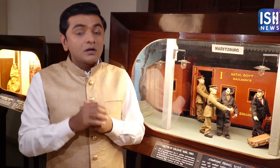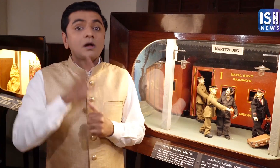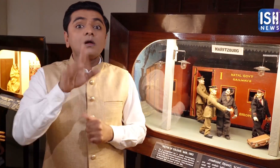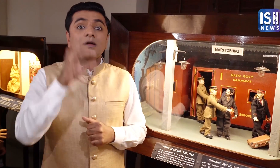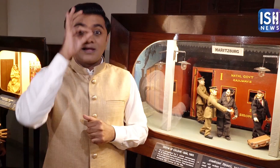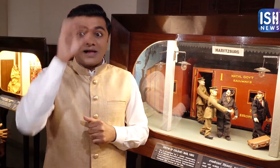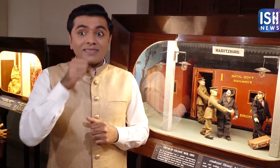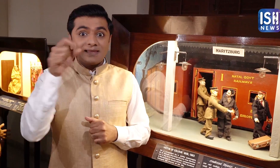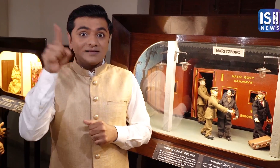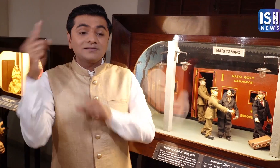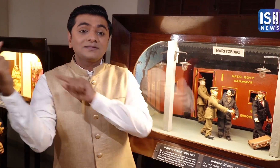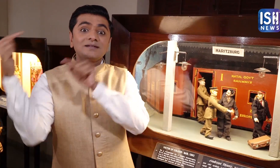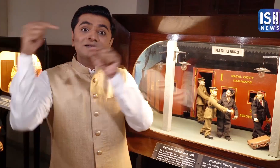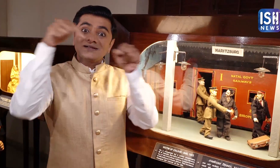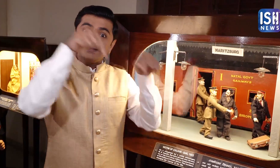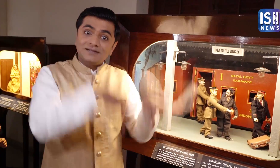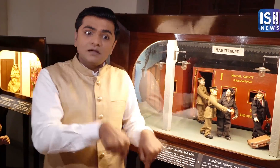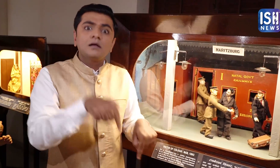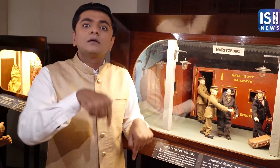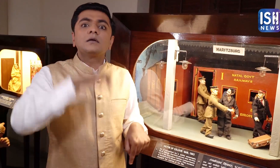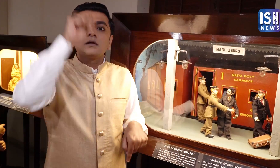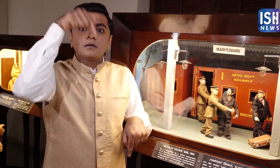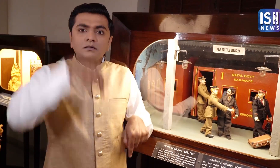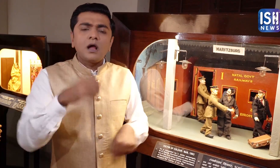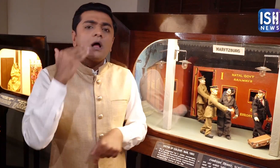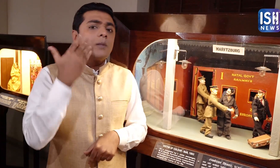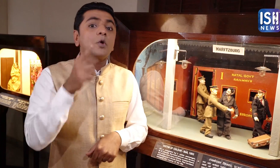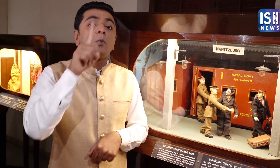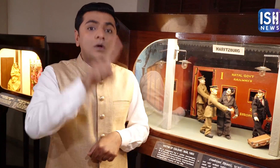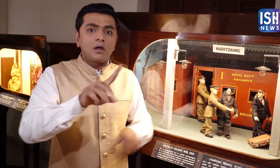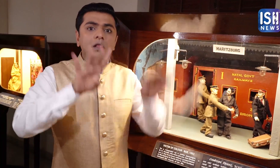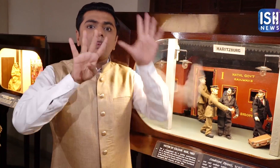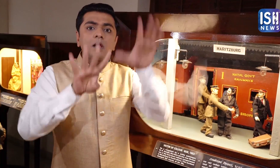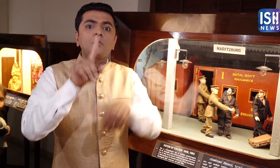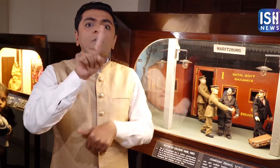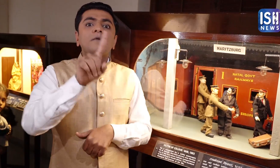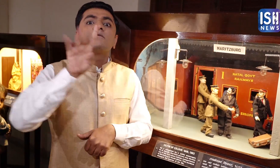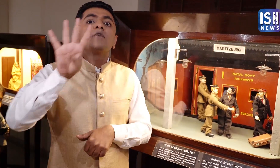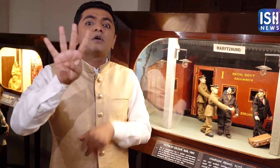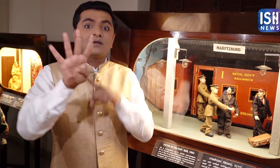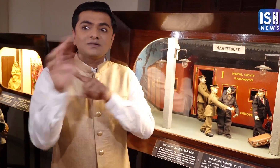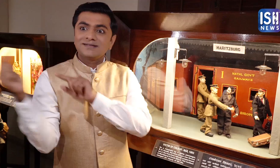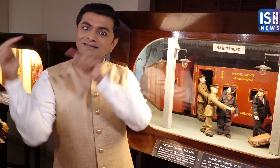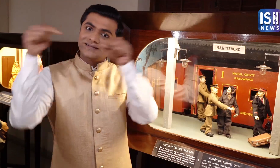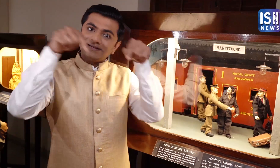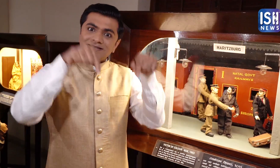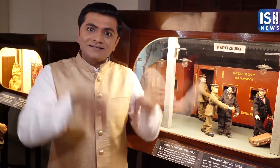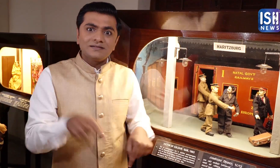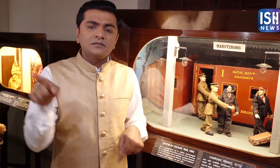Gandhiji then returned to India in 1914